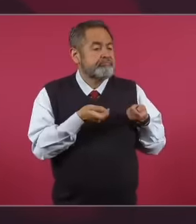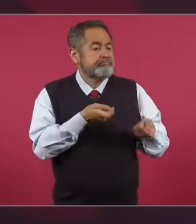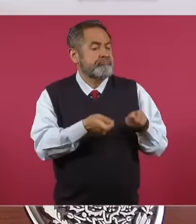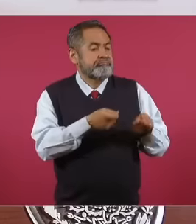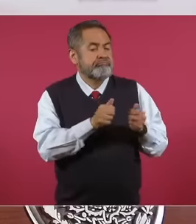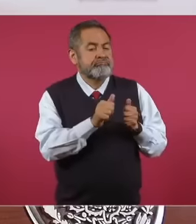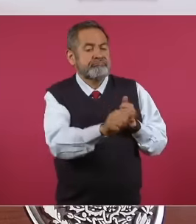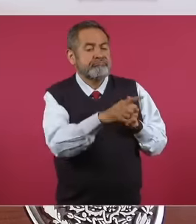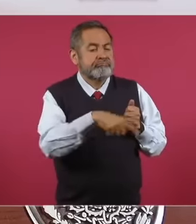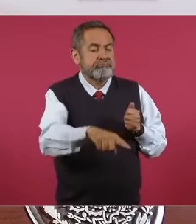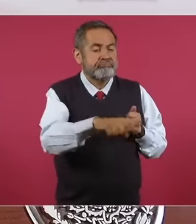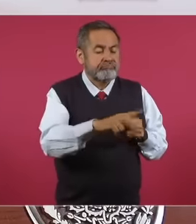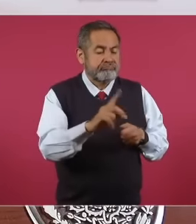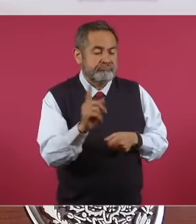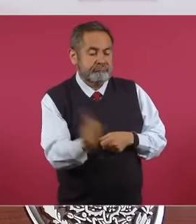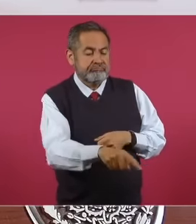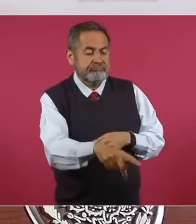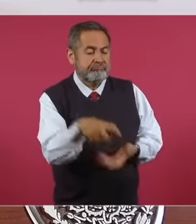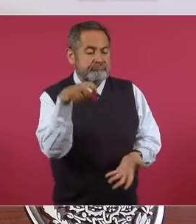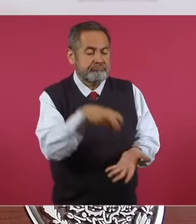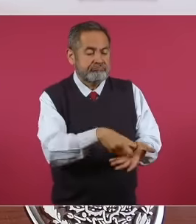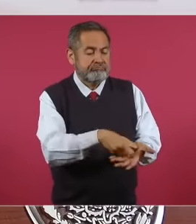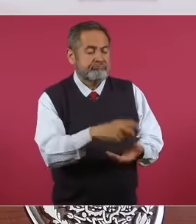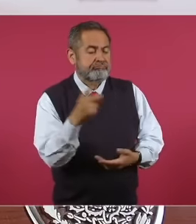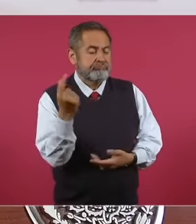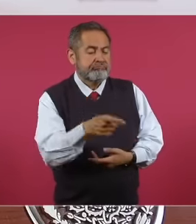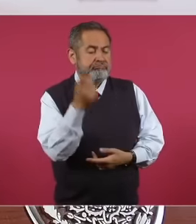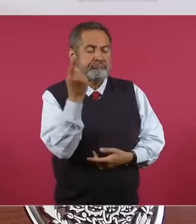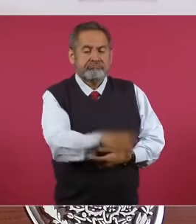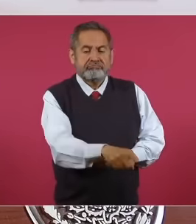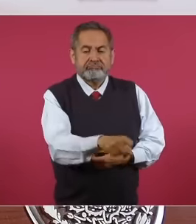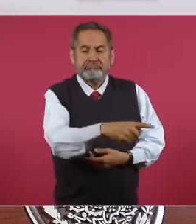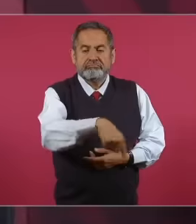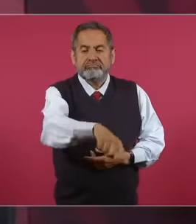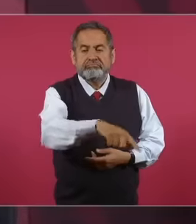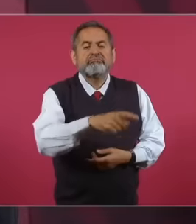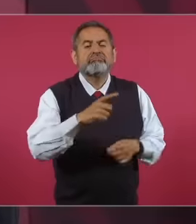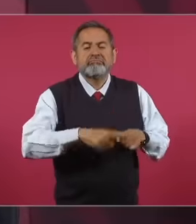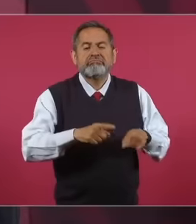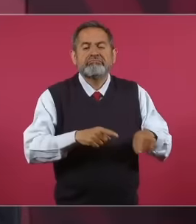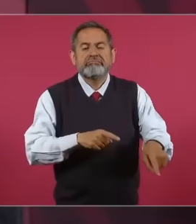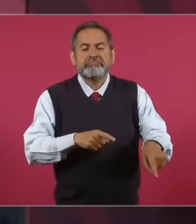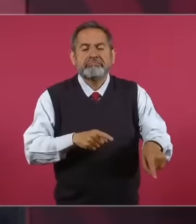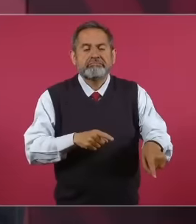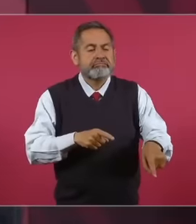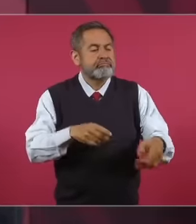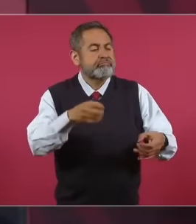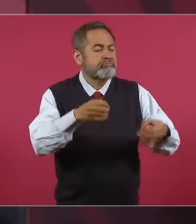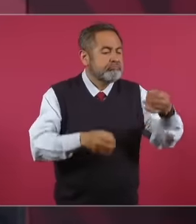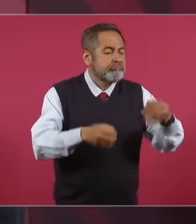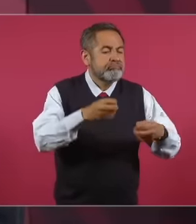at their feet judges and magistrates and